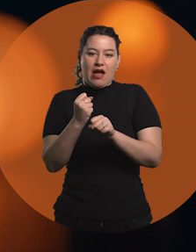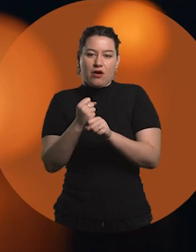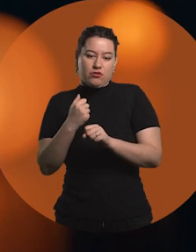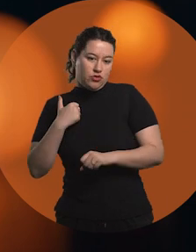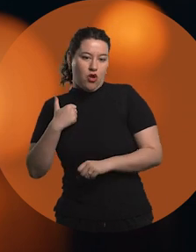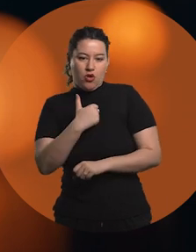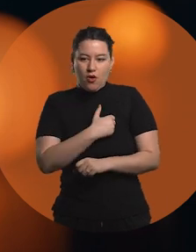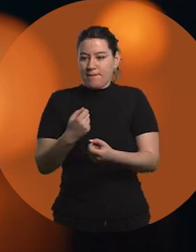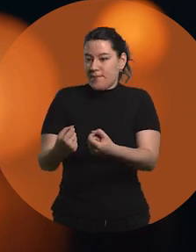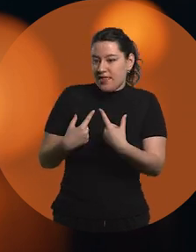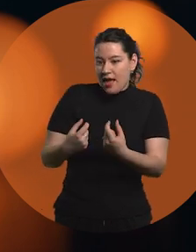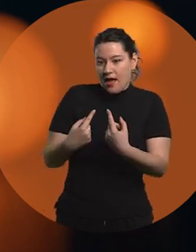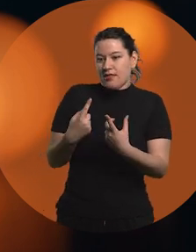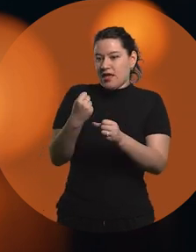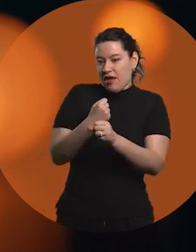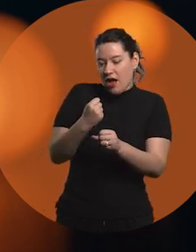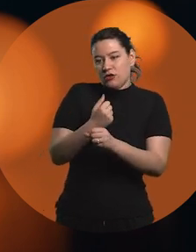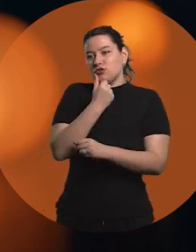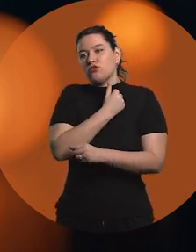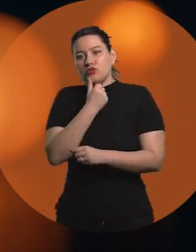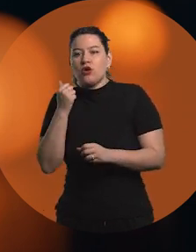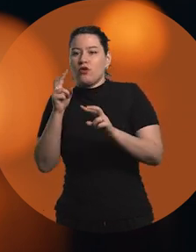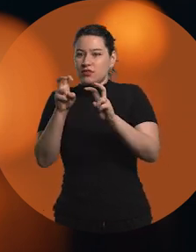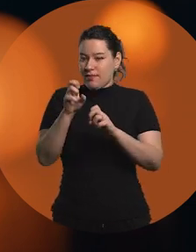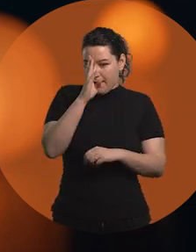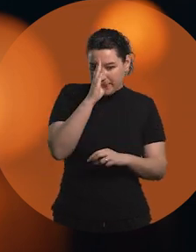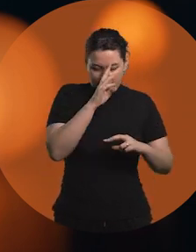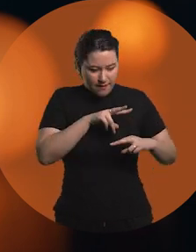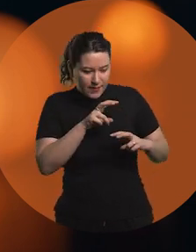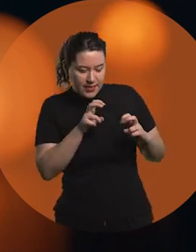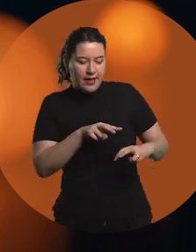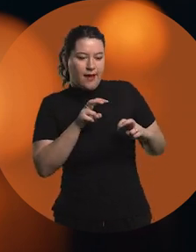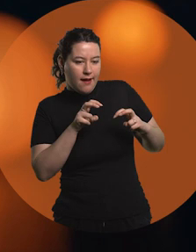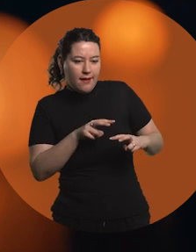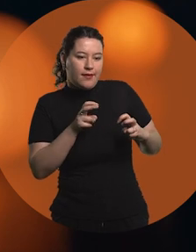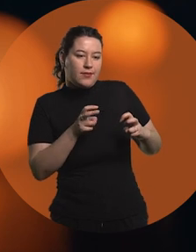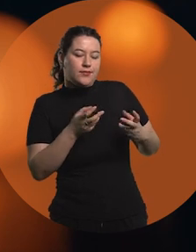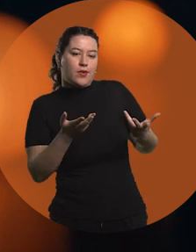that is, you have to solve certain tasks, learn about certain topics, investigate,